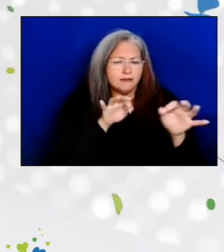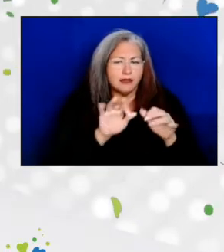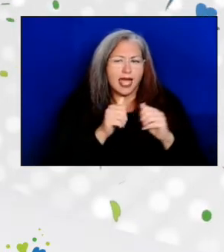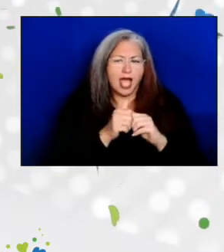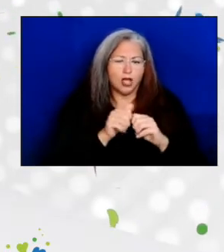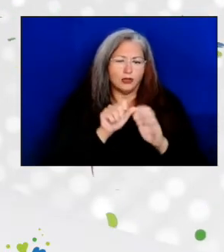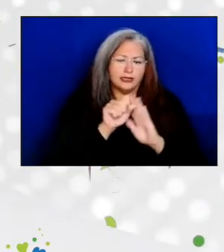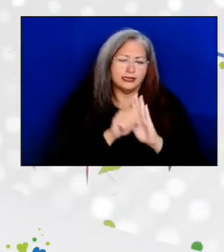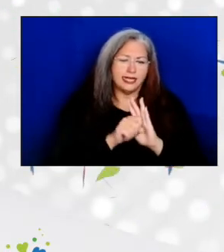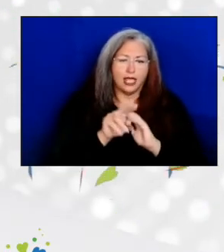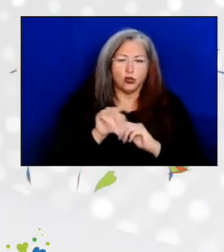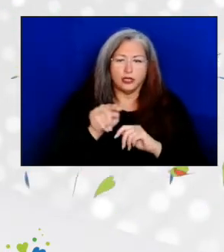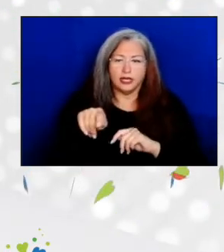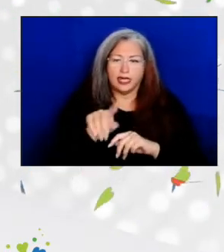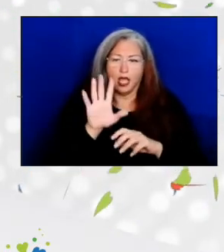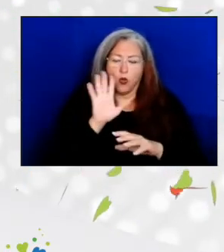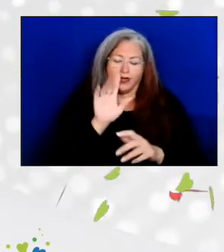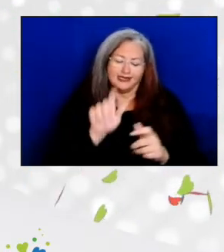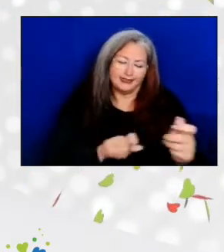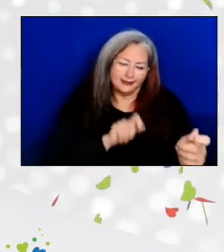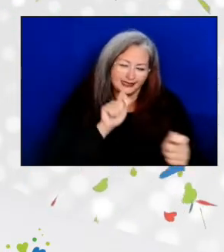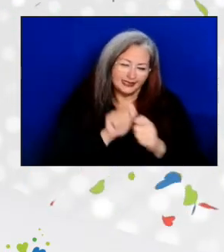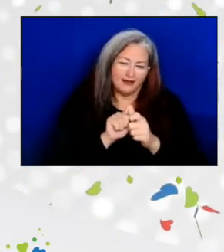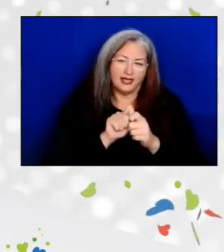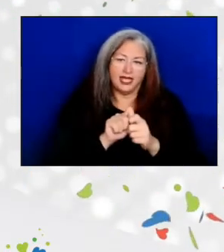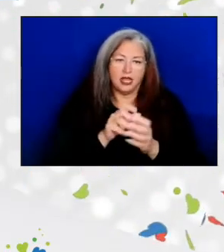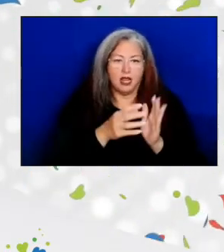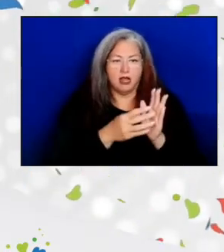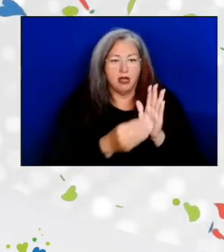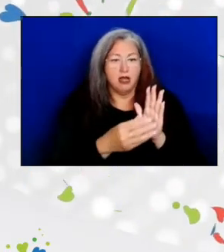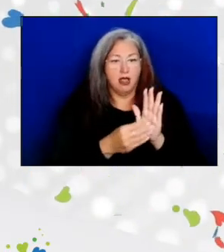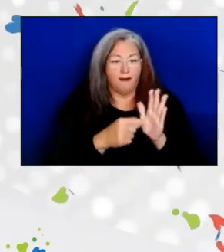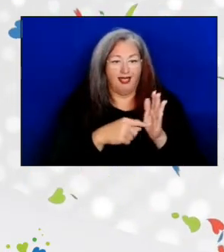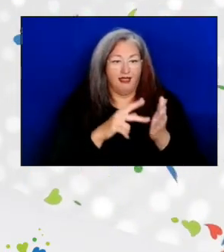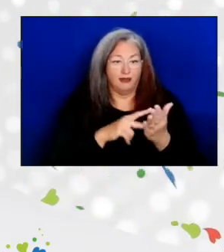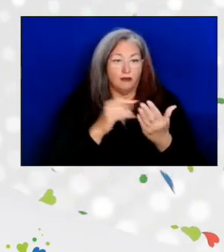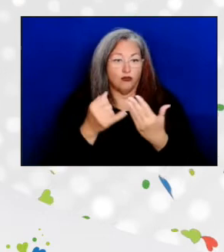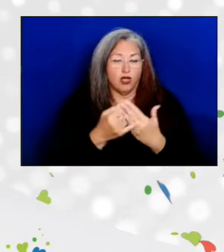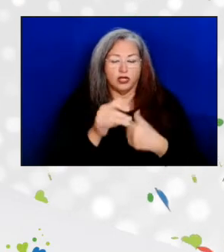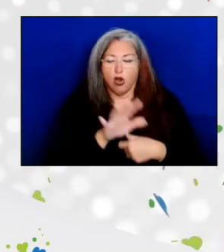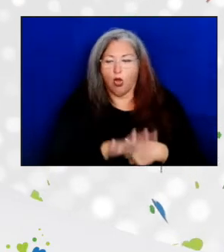were to, specifically, replicate this project across the entire country.